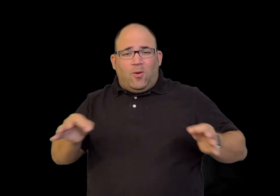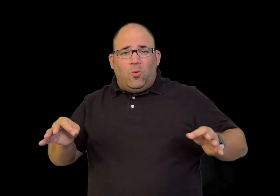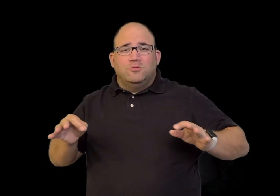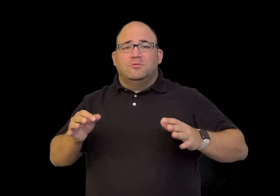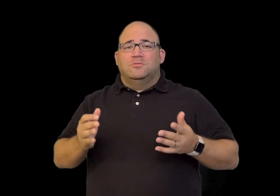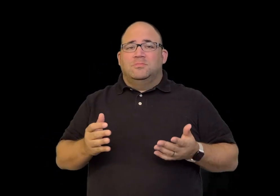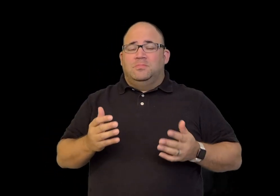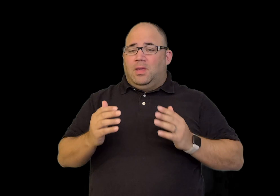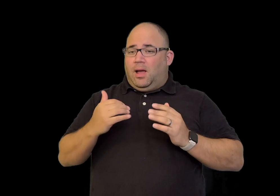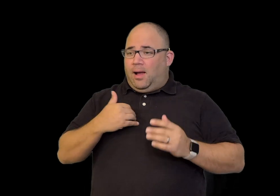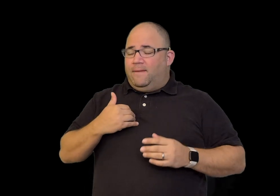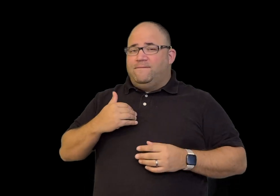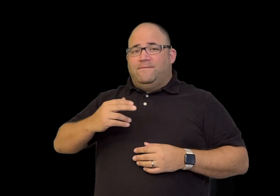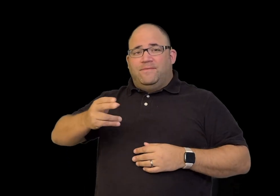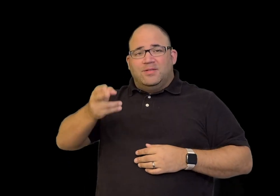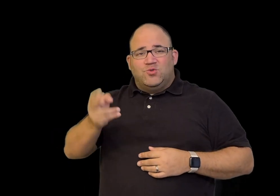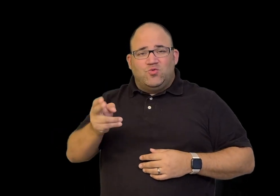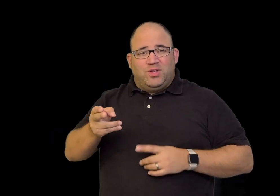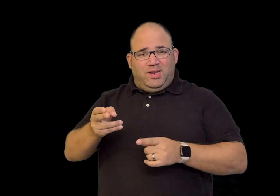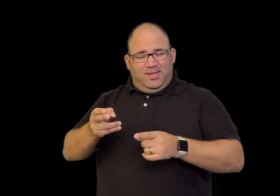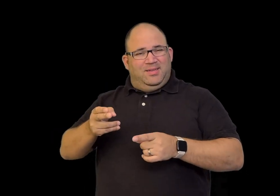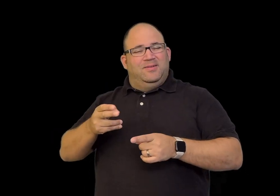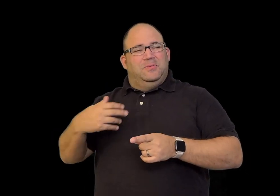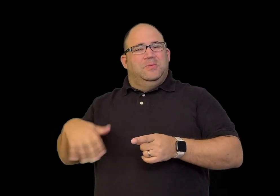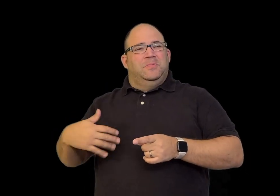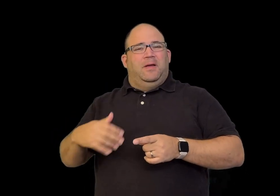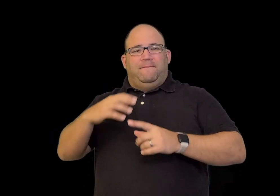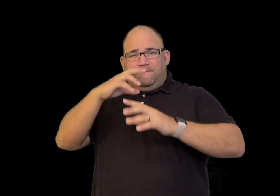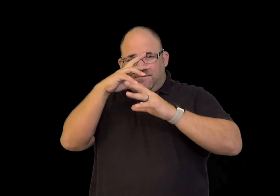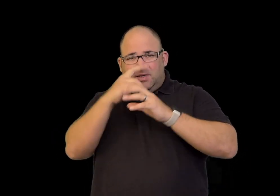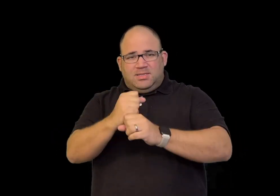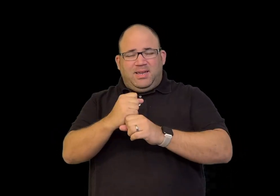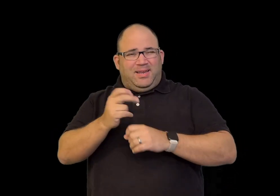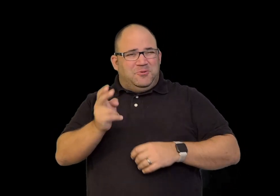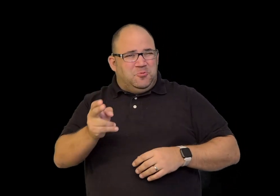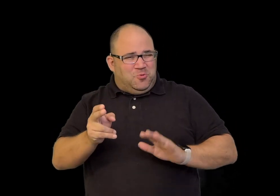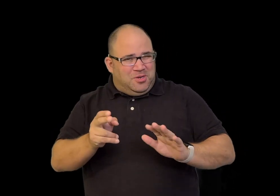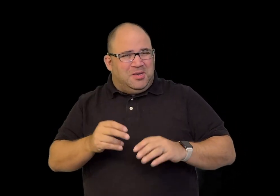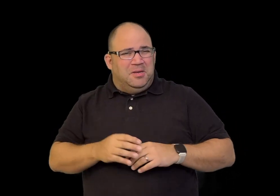American Sign Language is a beautiful visual language,